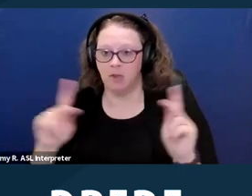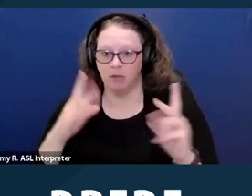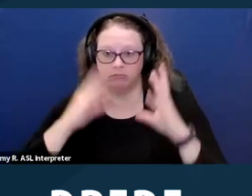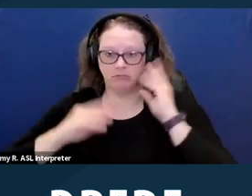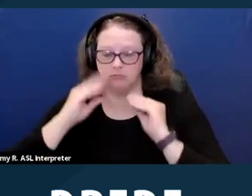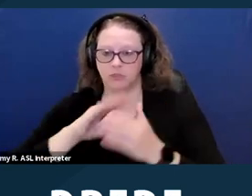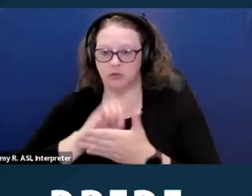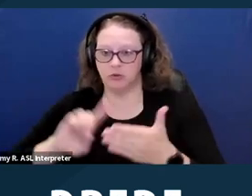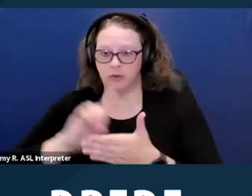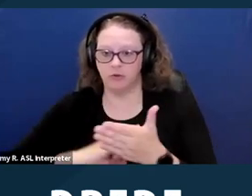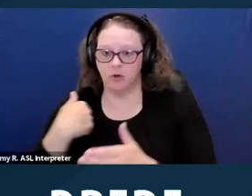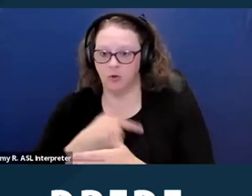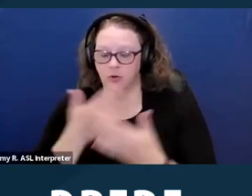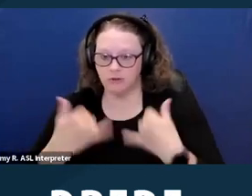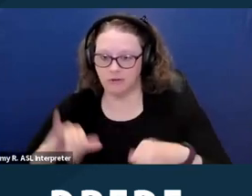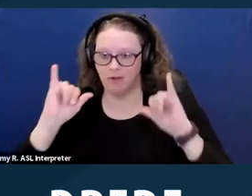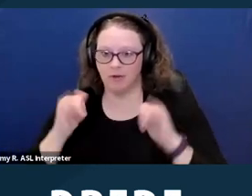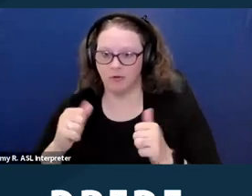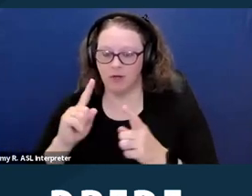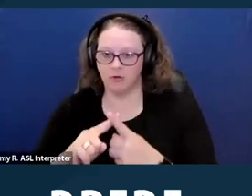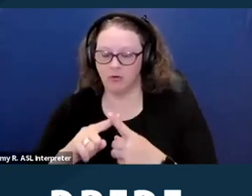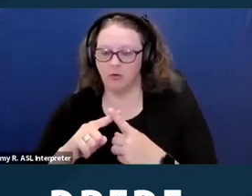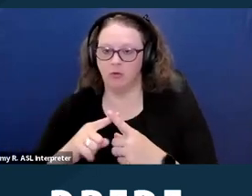'Cause we're still trying to get this codified on a federal level as well.